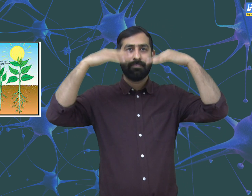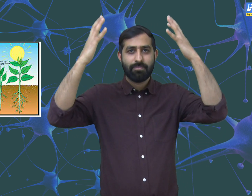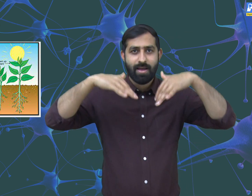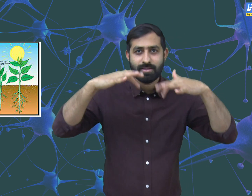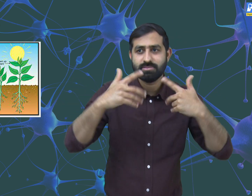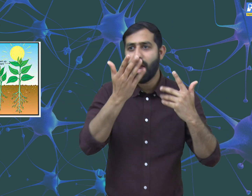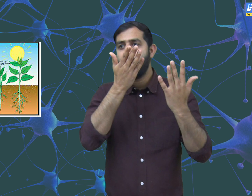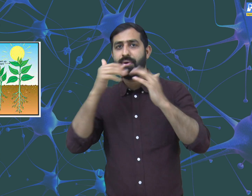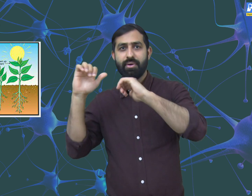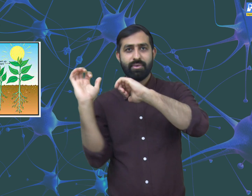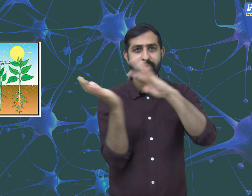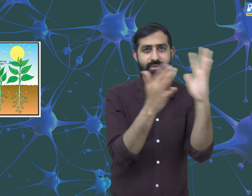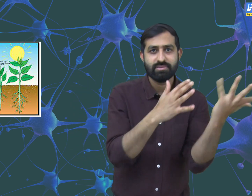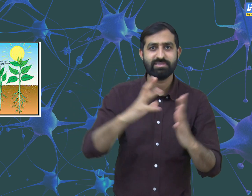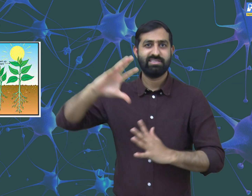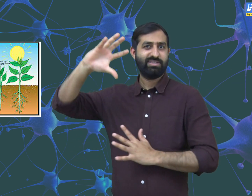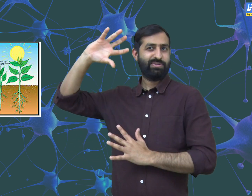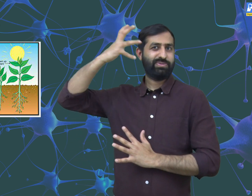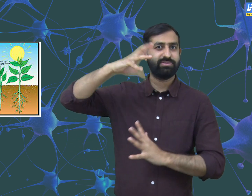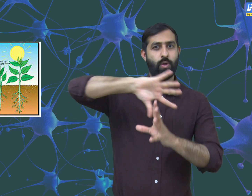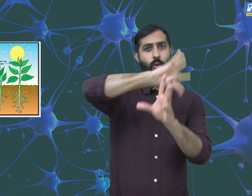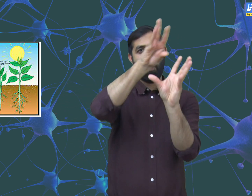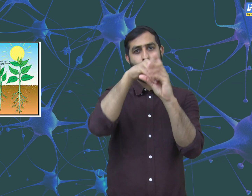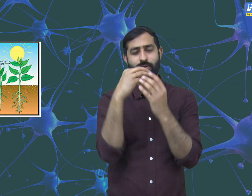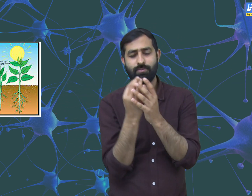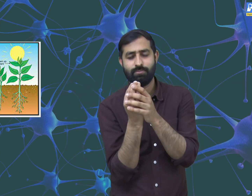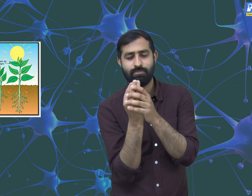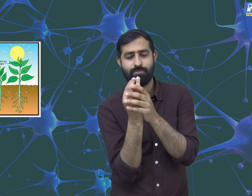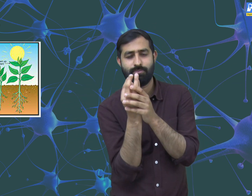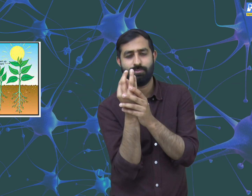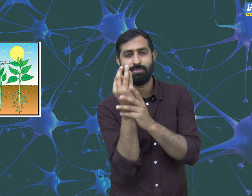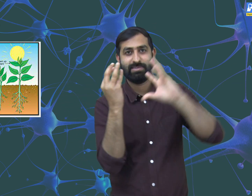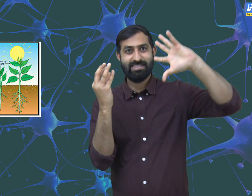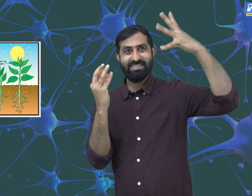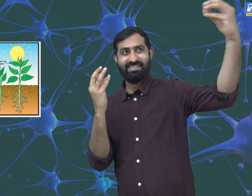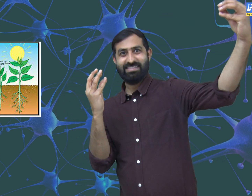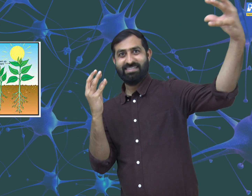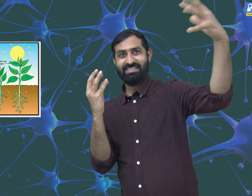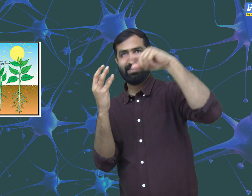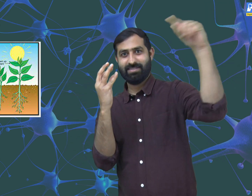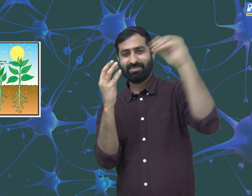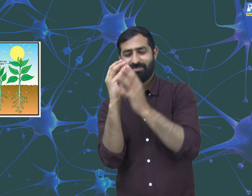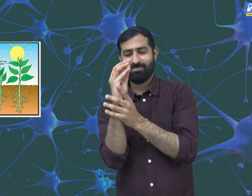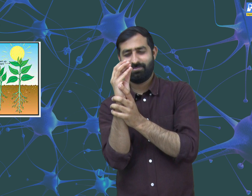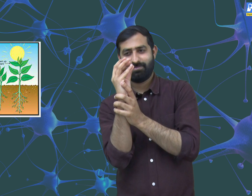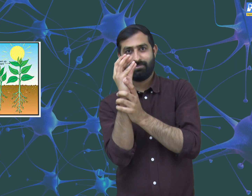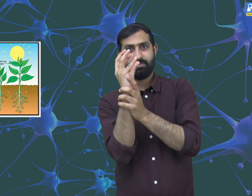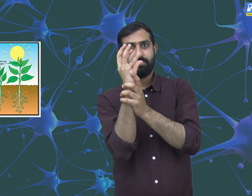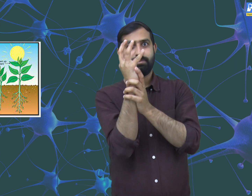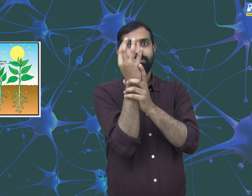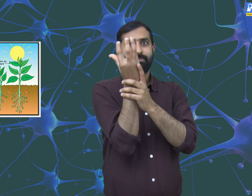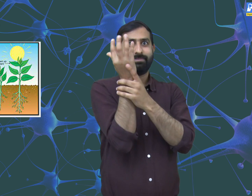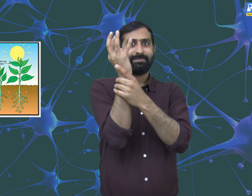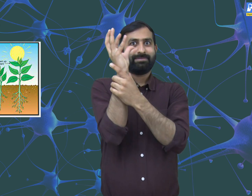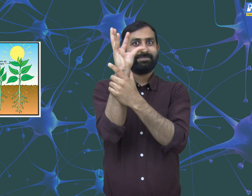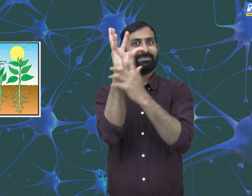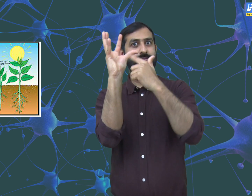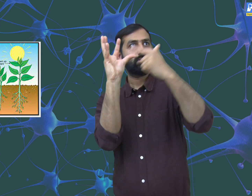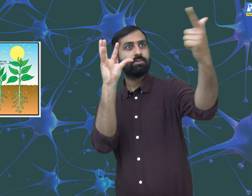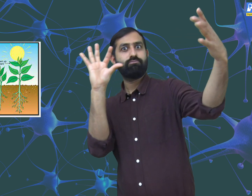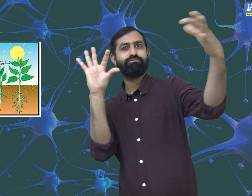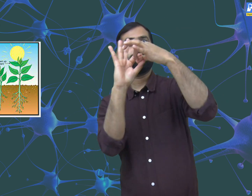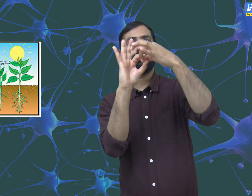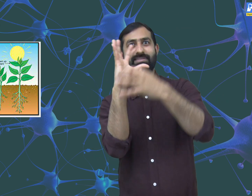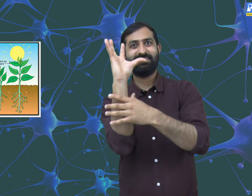Plants need water, air and sunlight to grow. A plant will grow in the direction of sunlight.